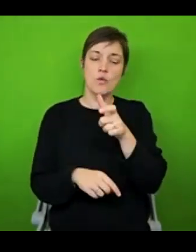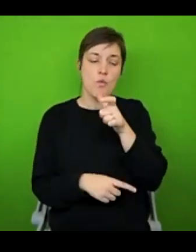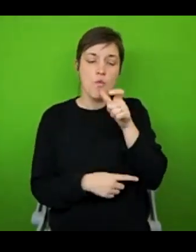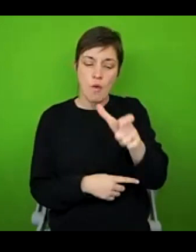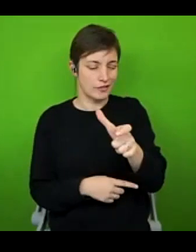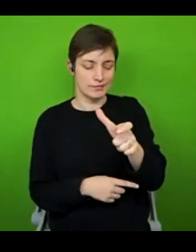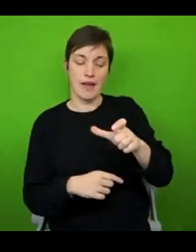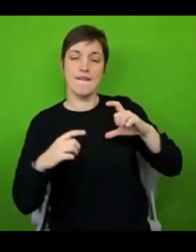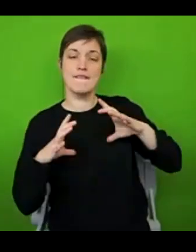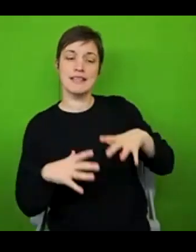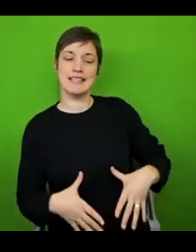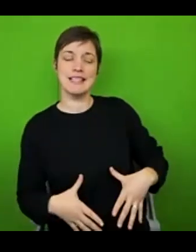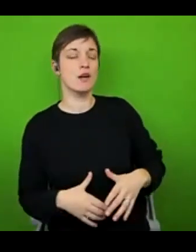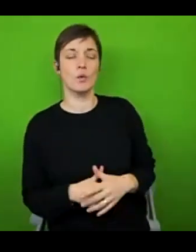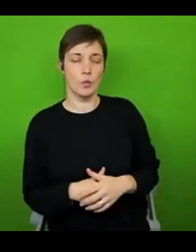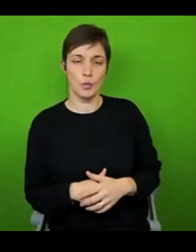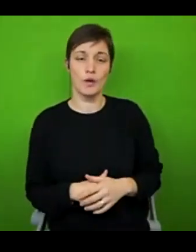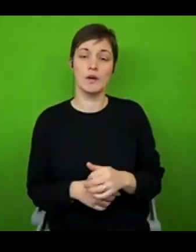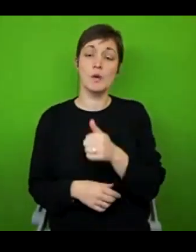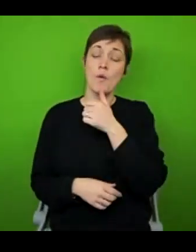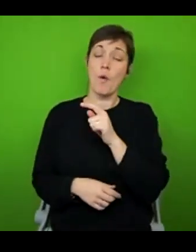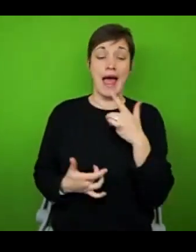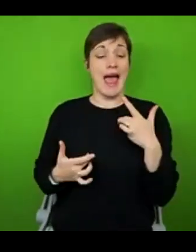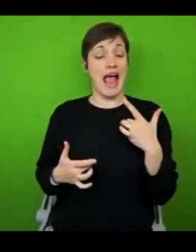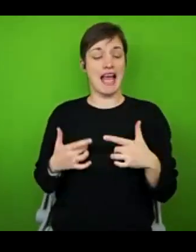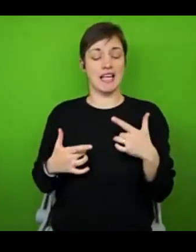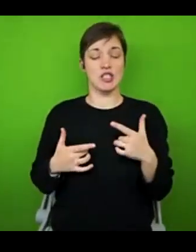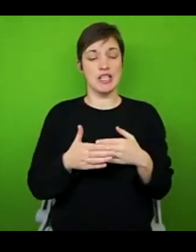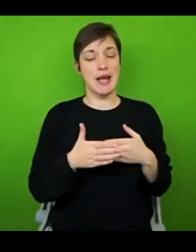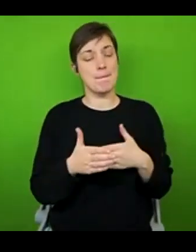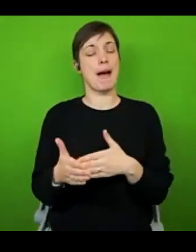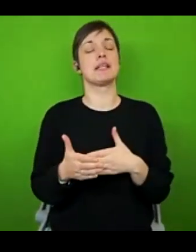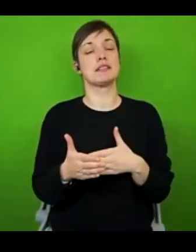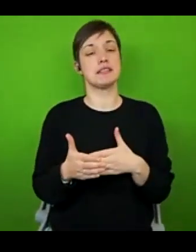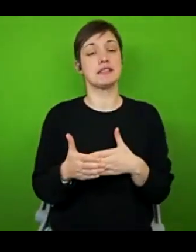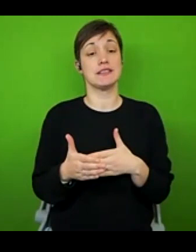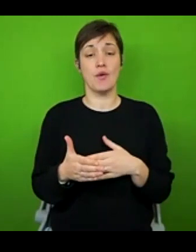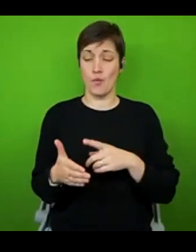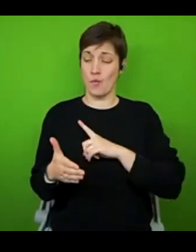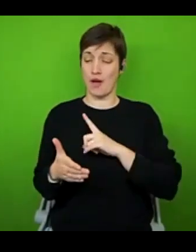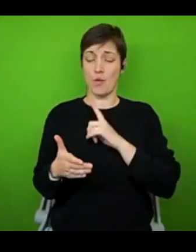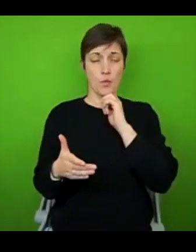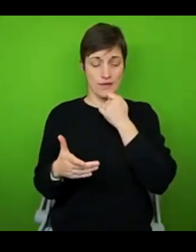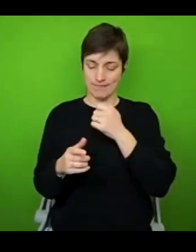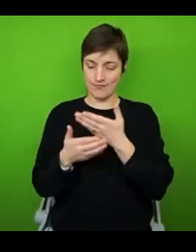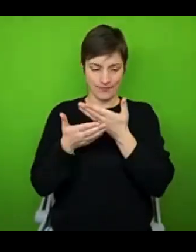to use the term energy impairment. And the reason they say that is that that could help to better distinguish between the everyday tiredness that non